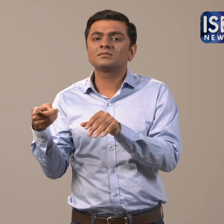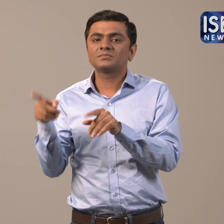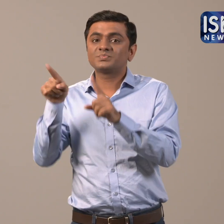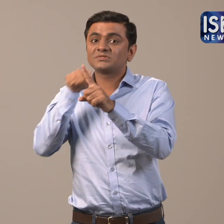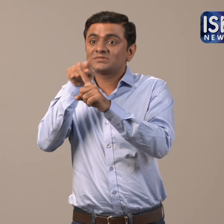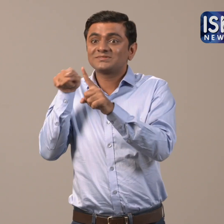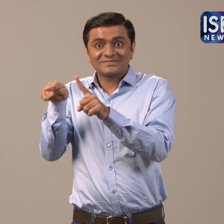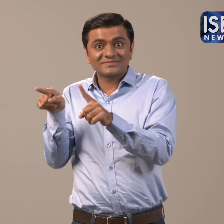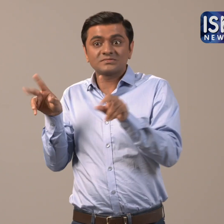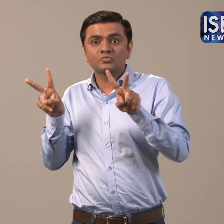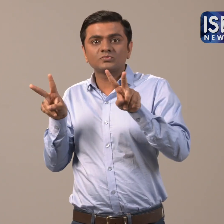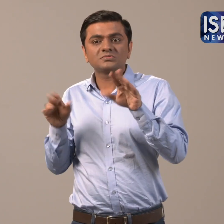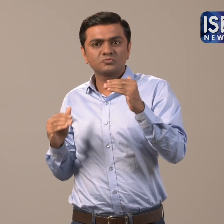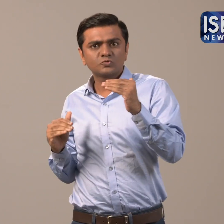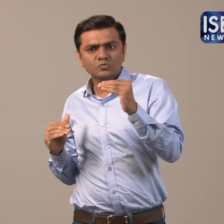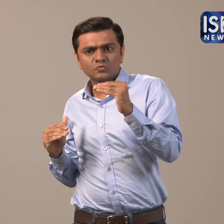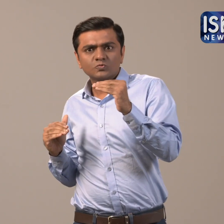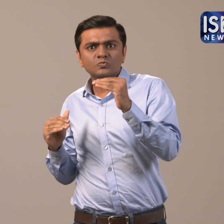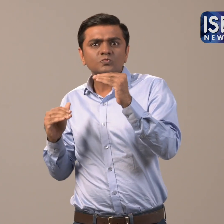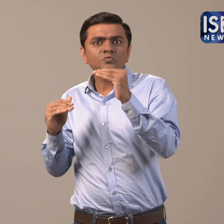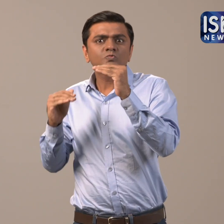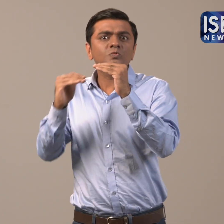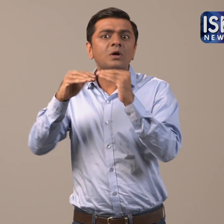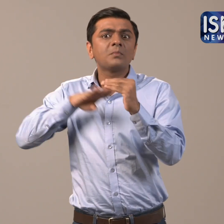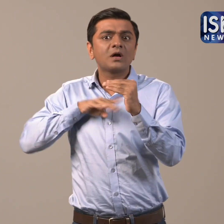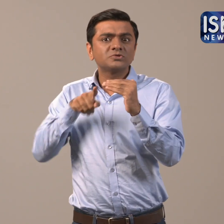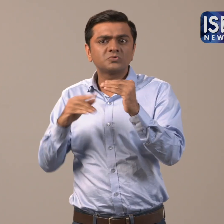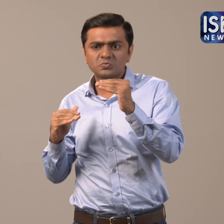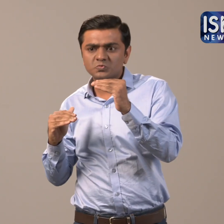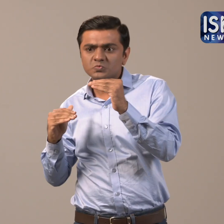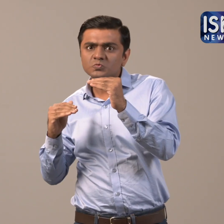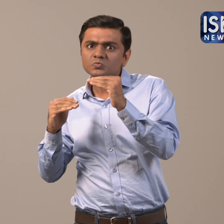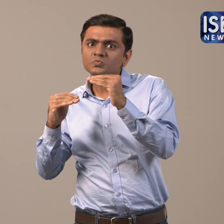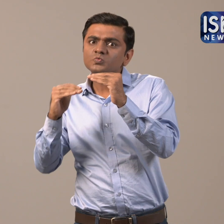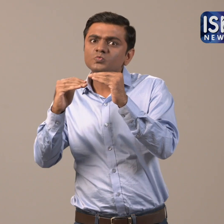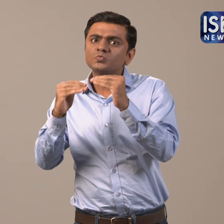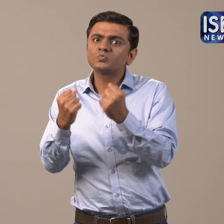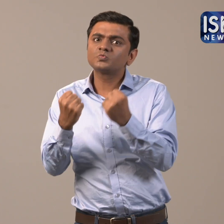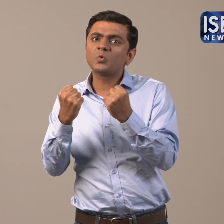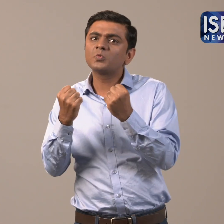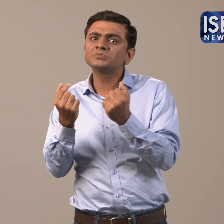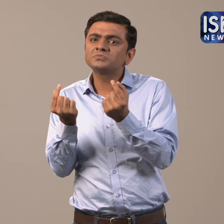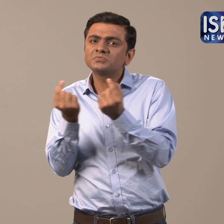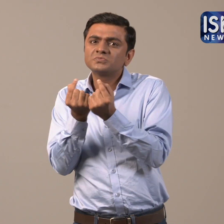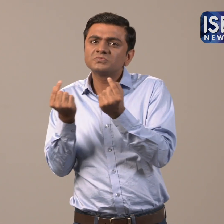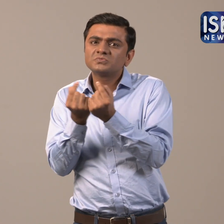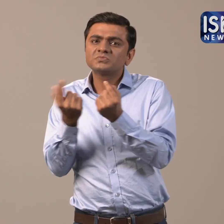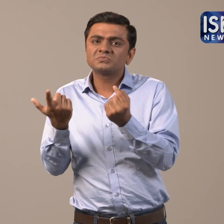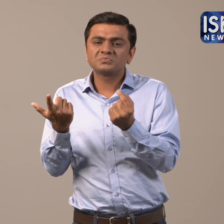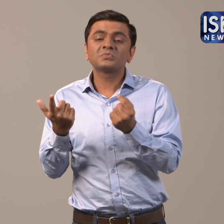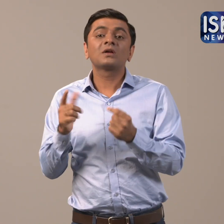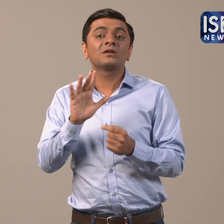Maharashtra is second highest in India that gives such a high percentage of reservation.